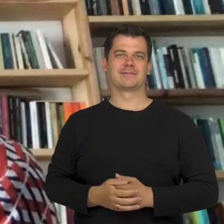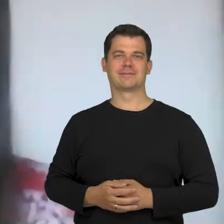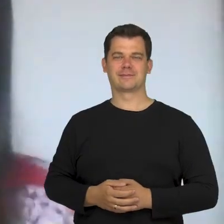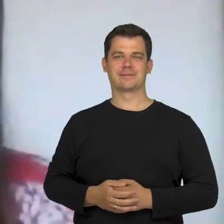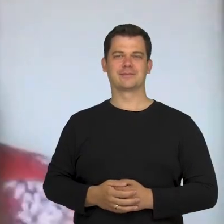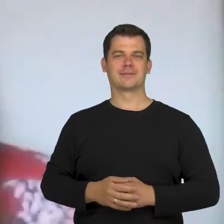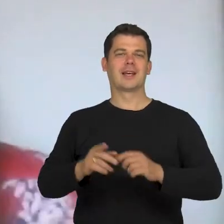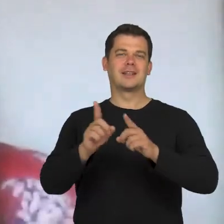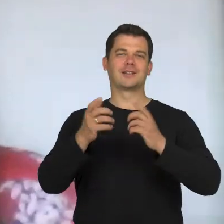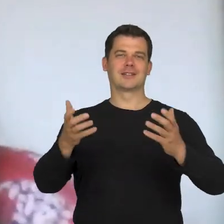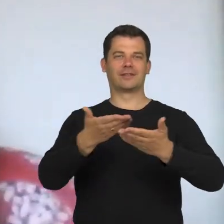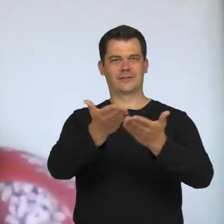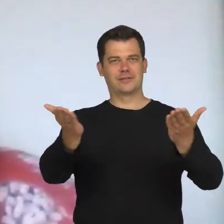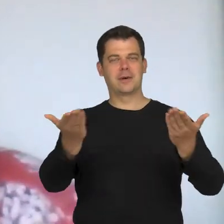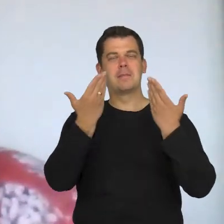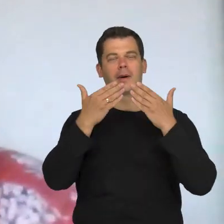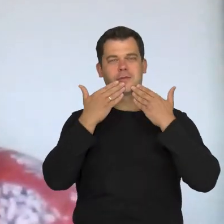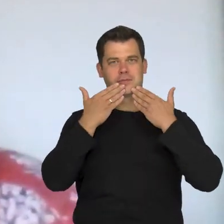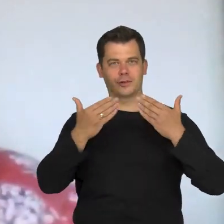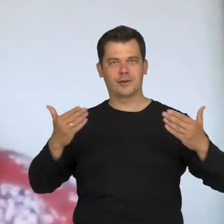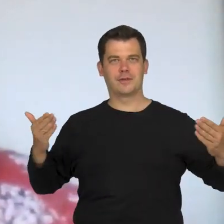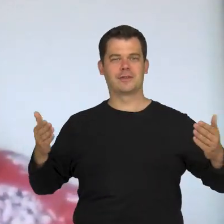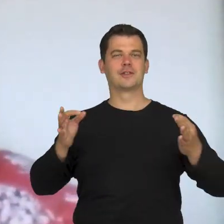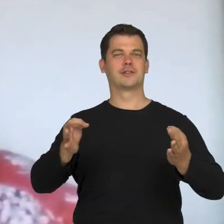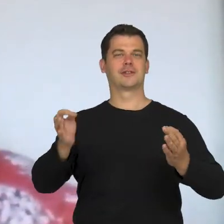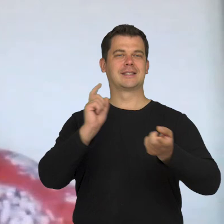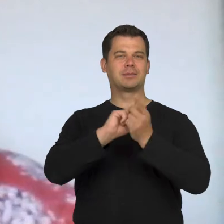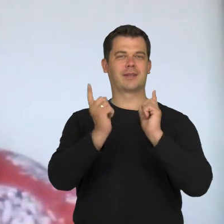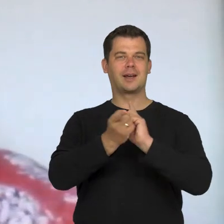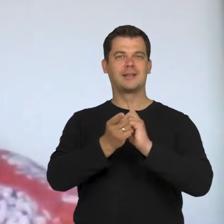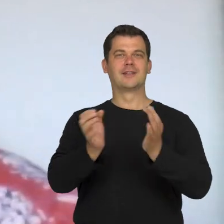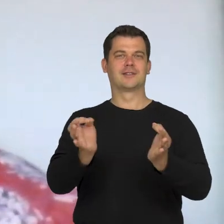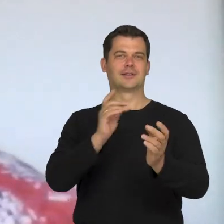I would also like to thank you all for today's meeting and this discussion,